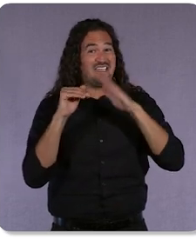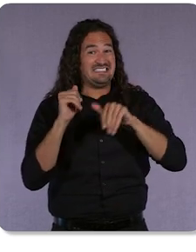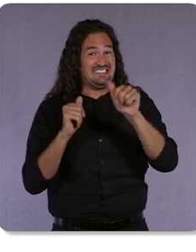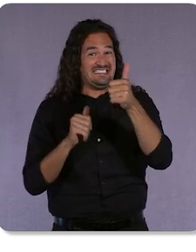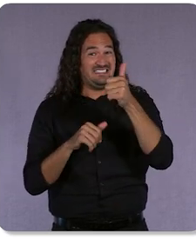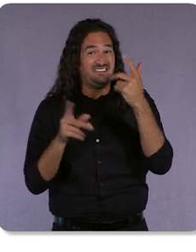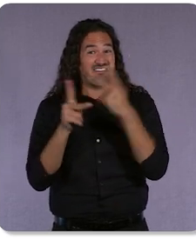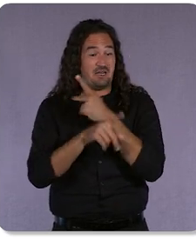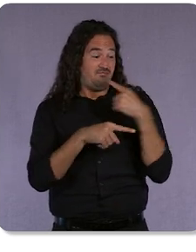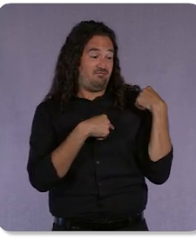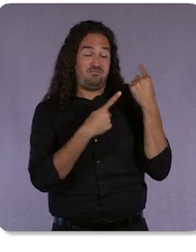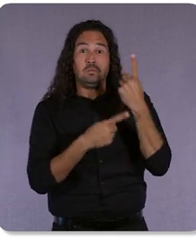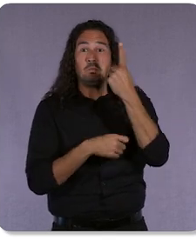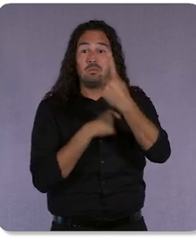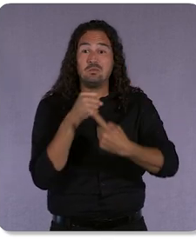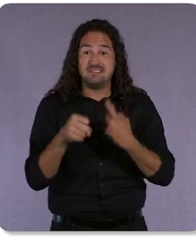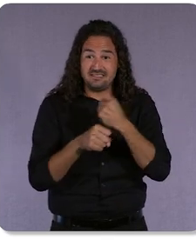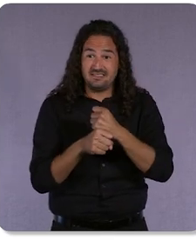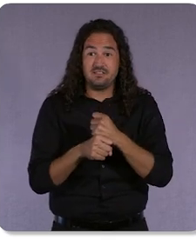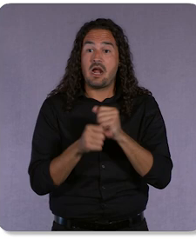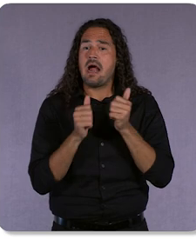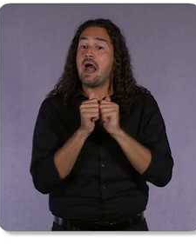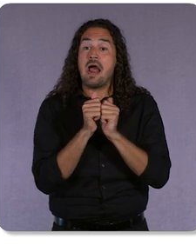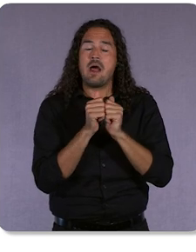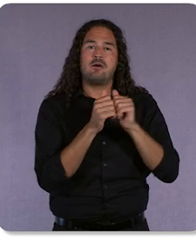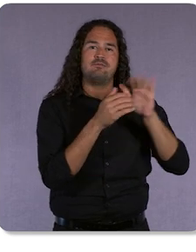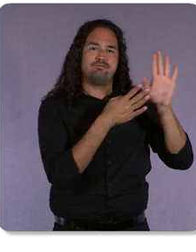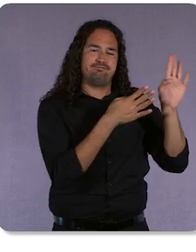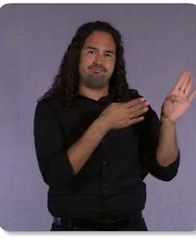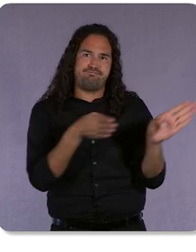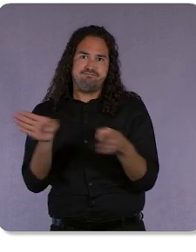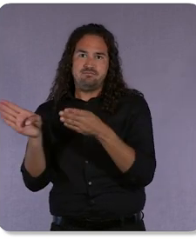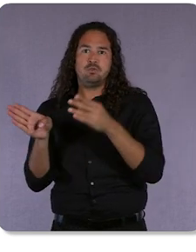We did this by migrating to Google's cutting-edge Tensor Processing Unit